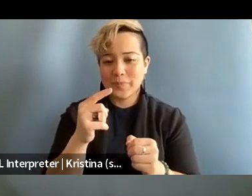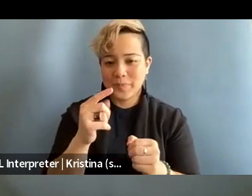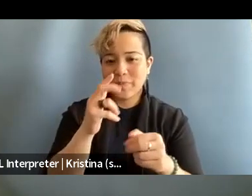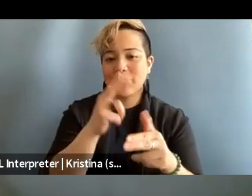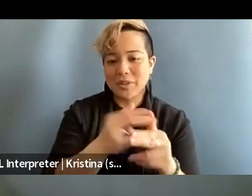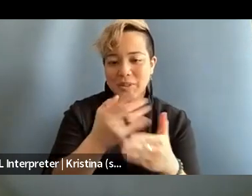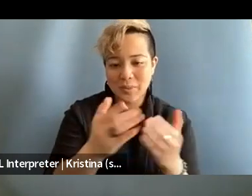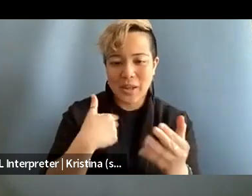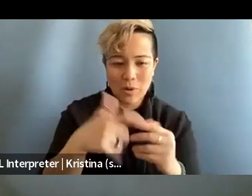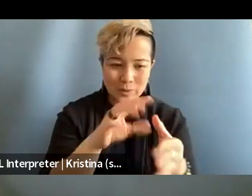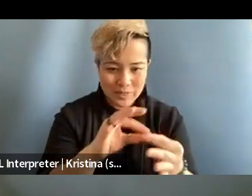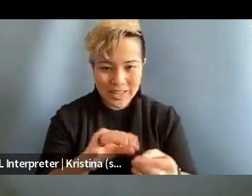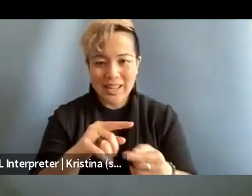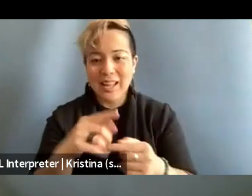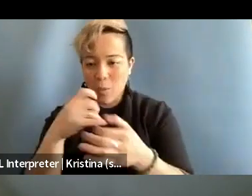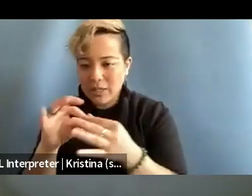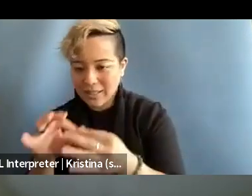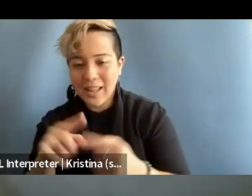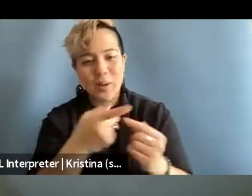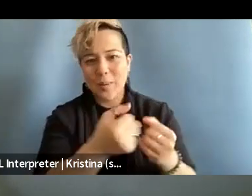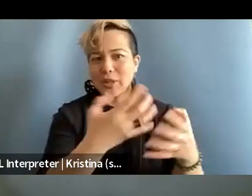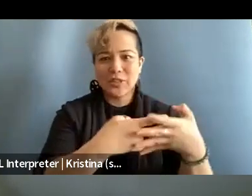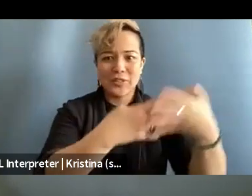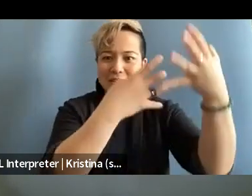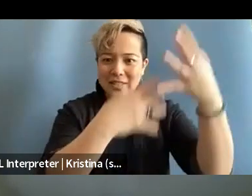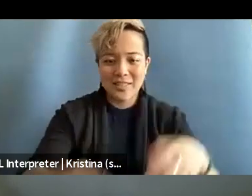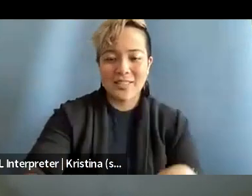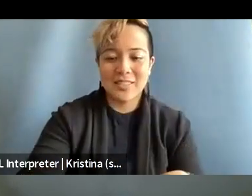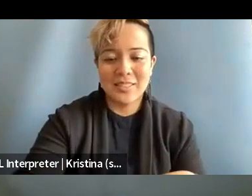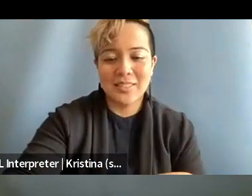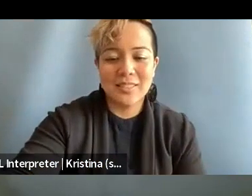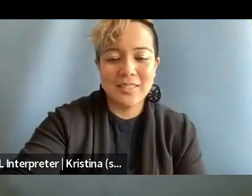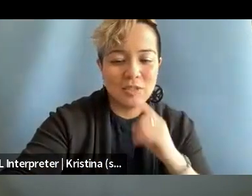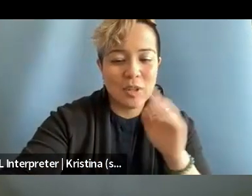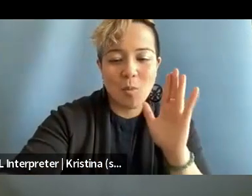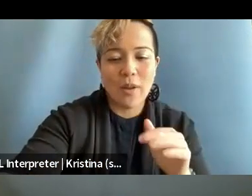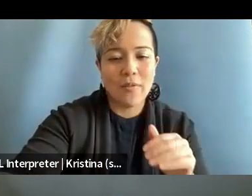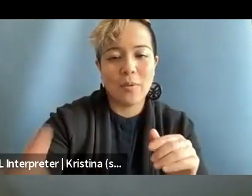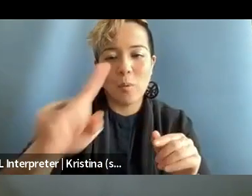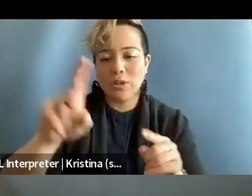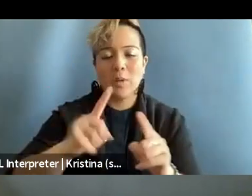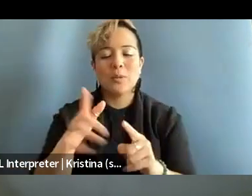and then go to them because there's like a bunch of, you know, a bunch of really I think fantastic questions about sort of how,